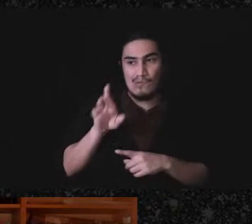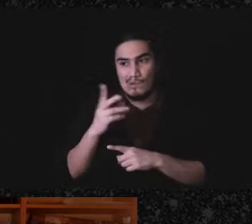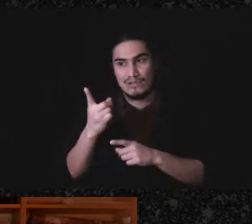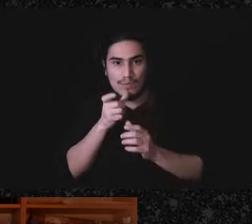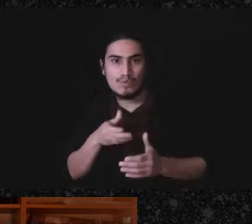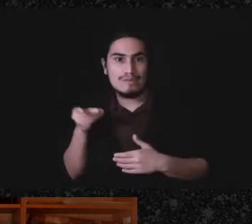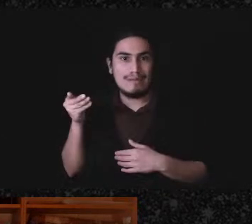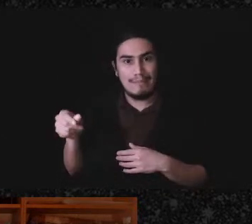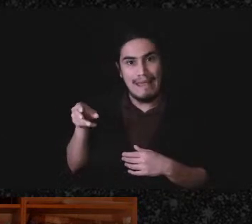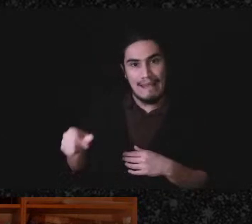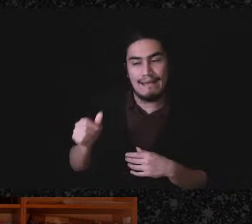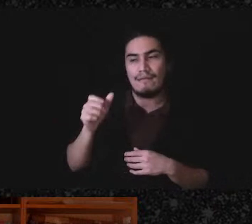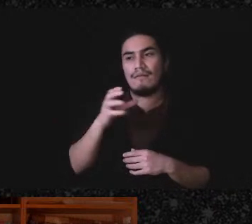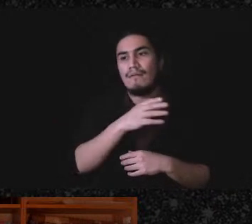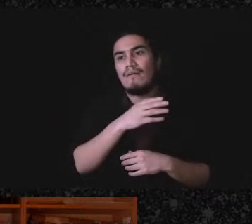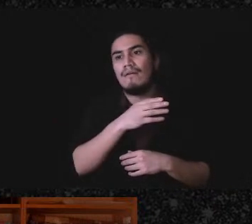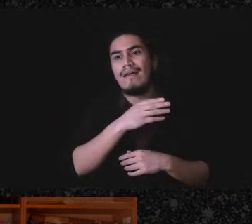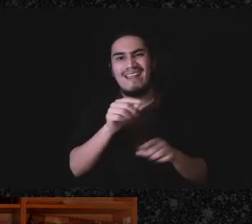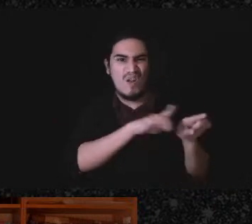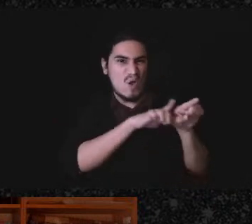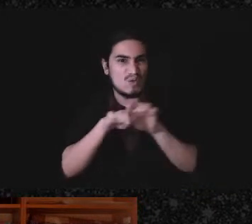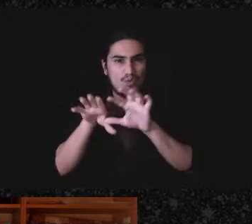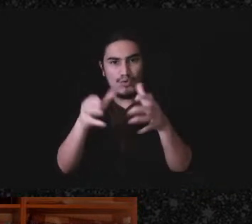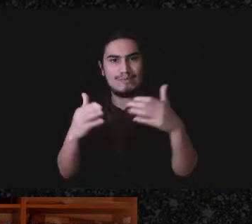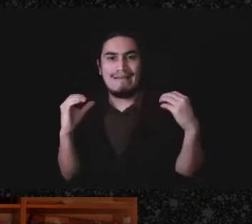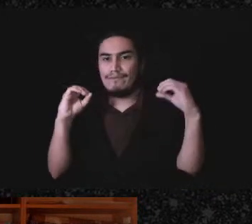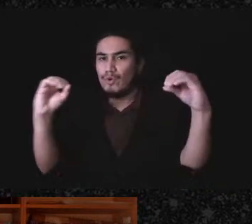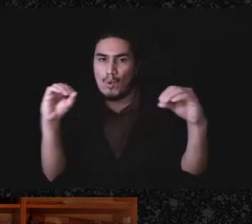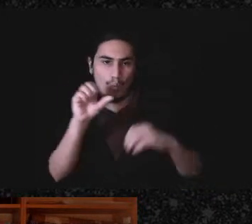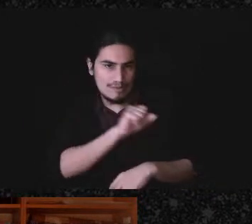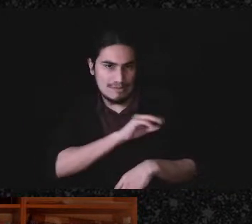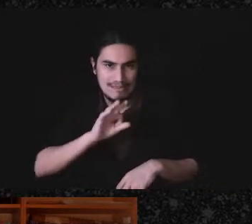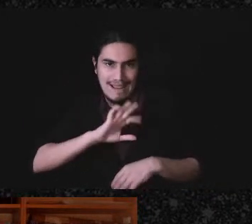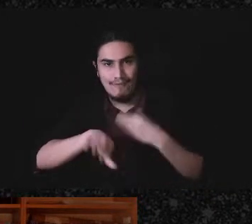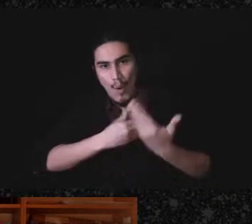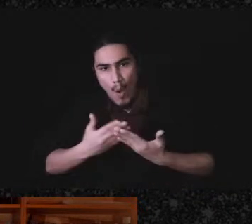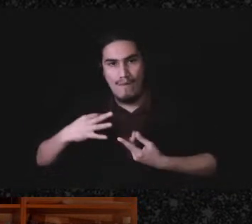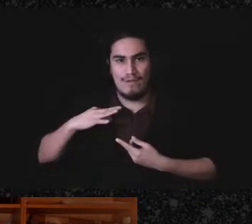and groups that have no staff, and are all volunteer which most mutual aid groups are,